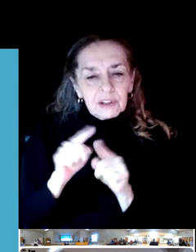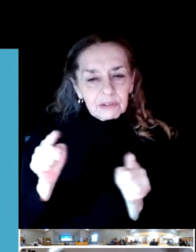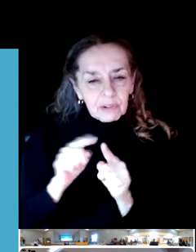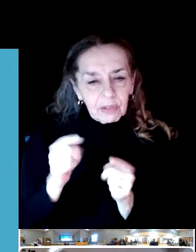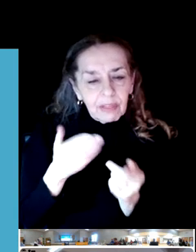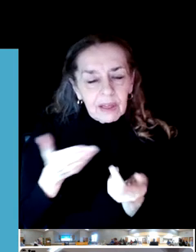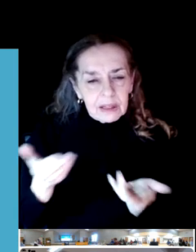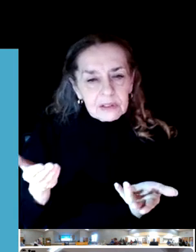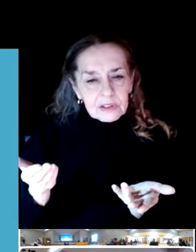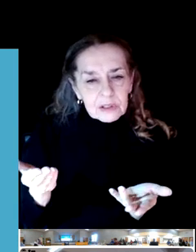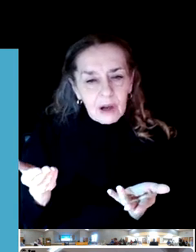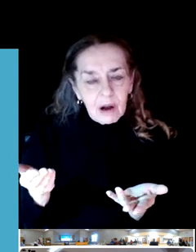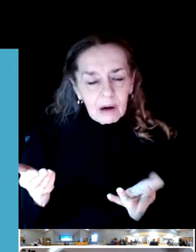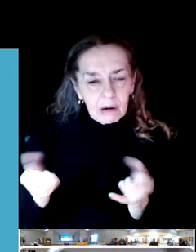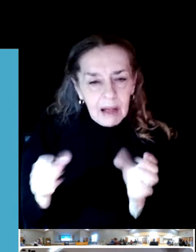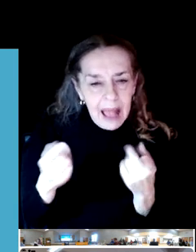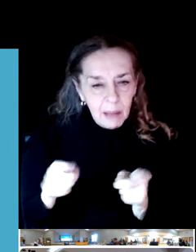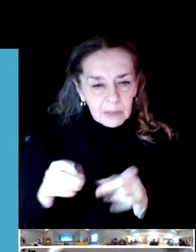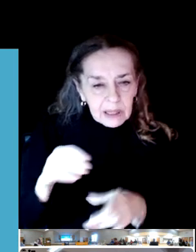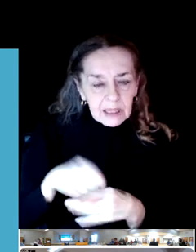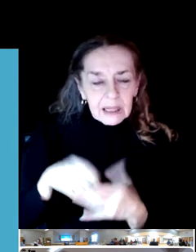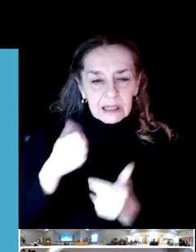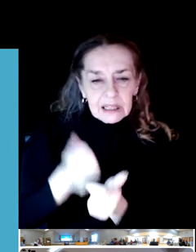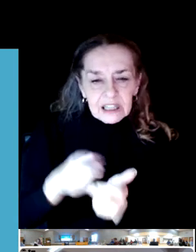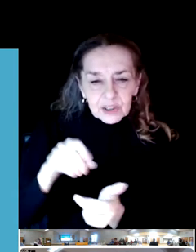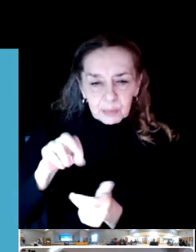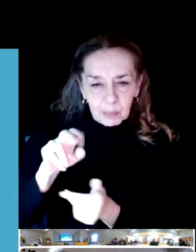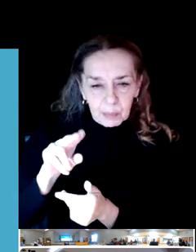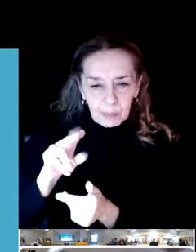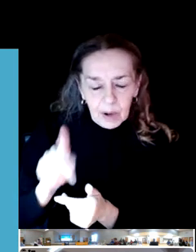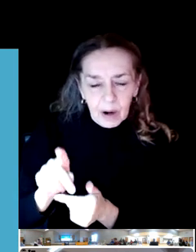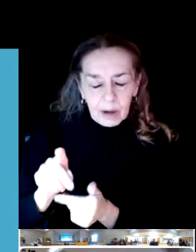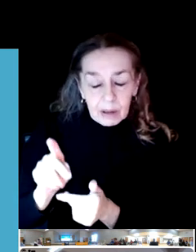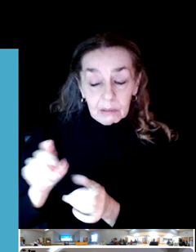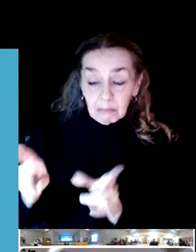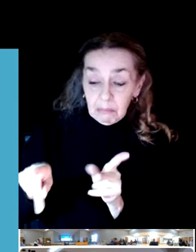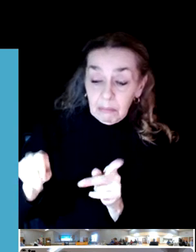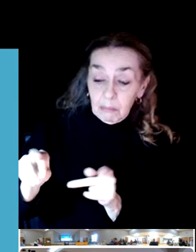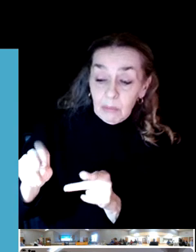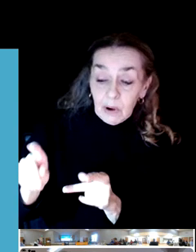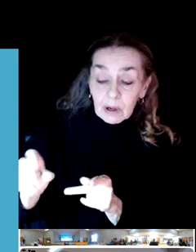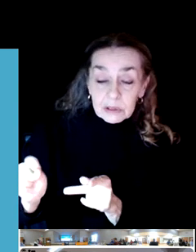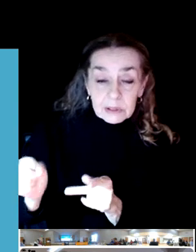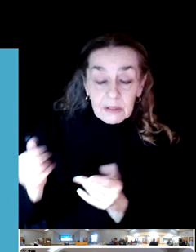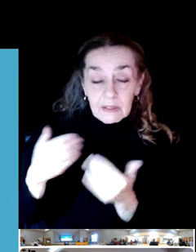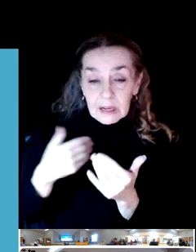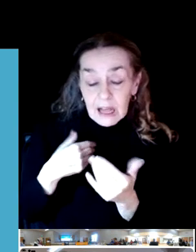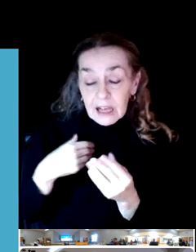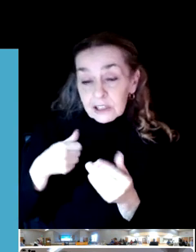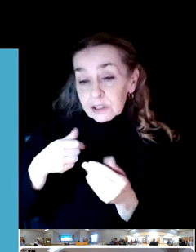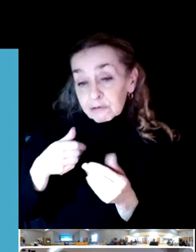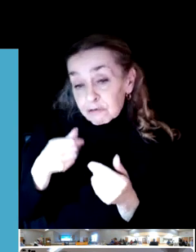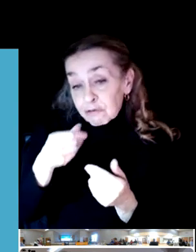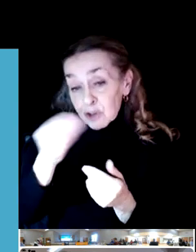In those parks that do not have very many things to do or a diversity of things, for